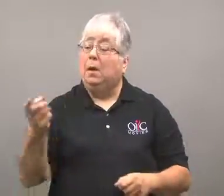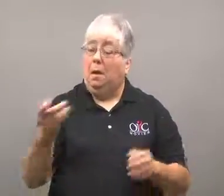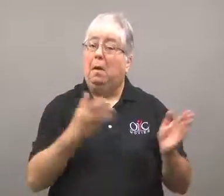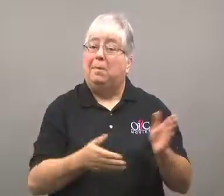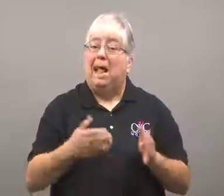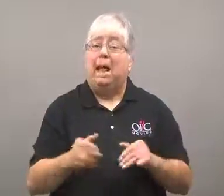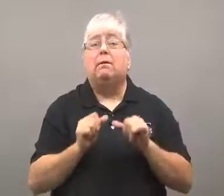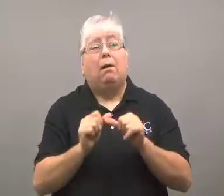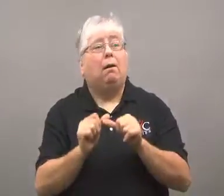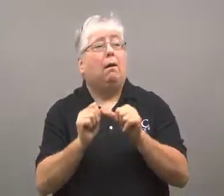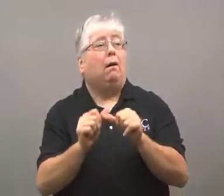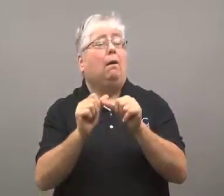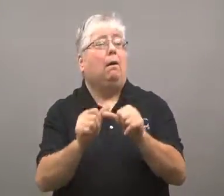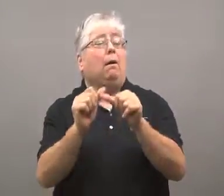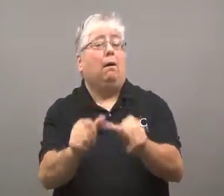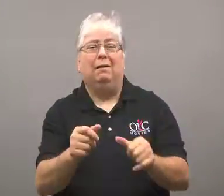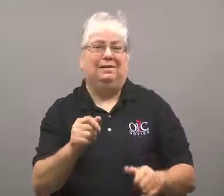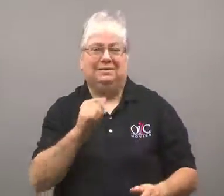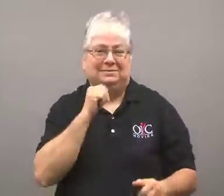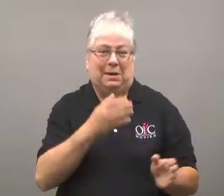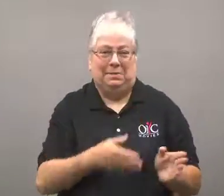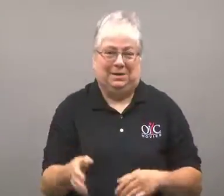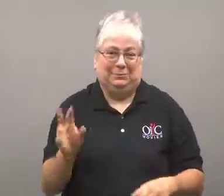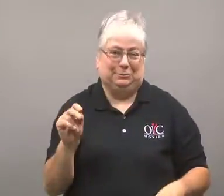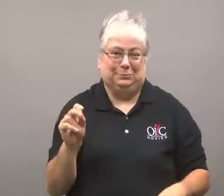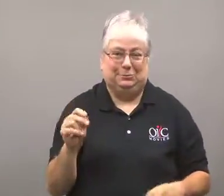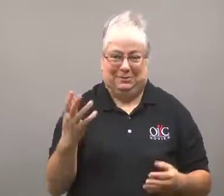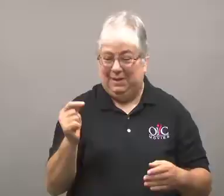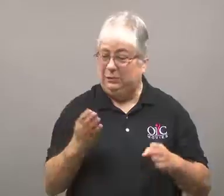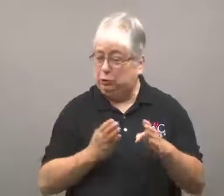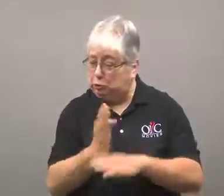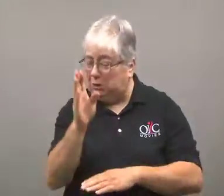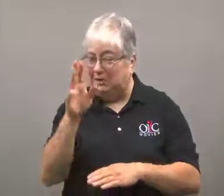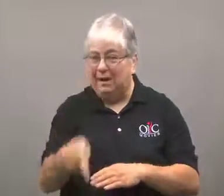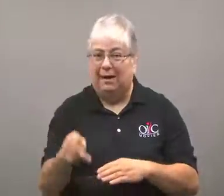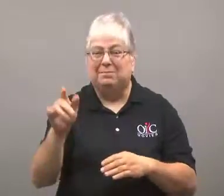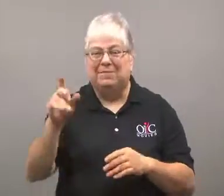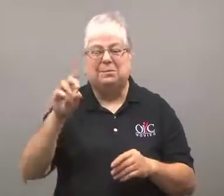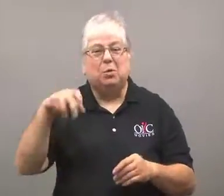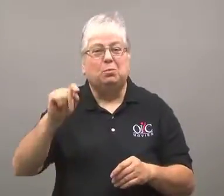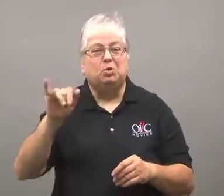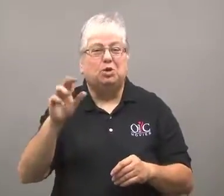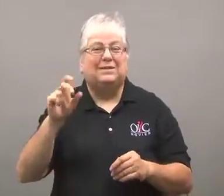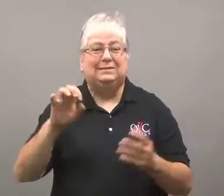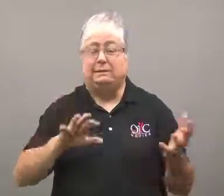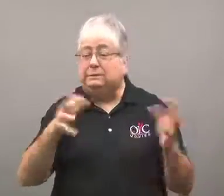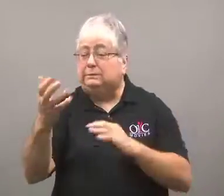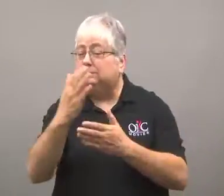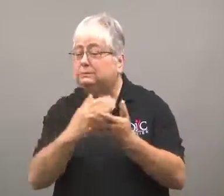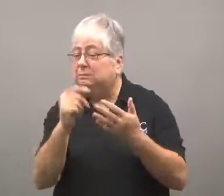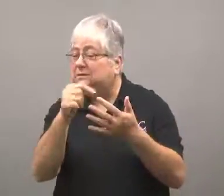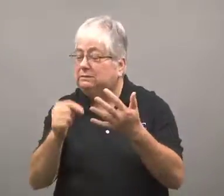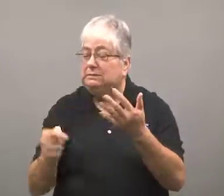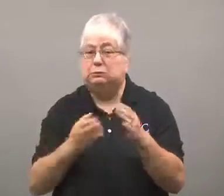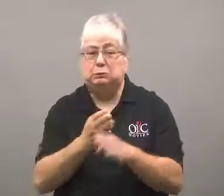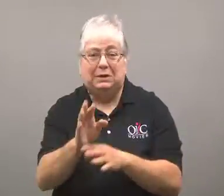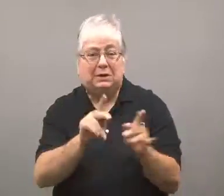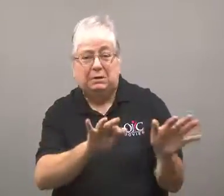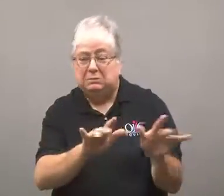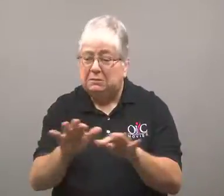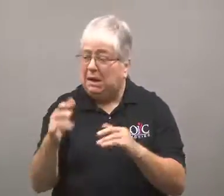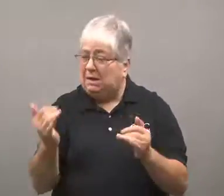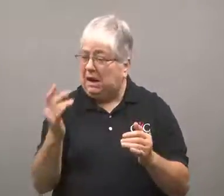He didn't plan to stay in the position forever.